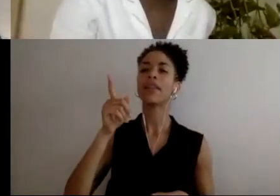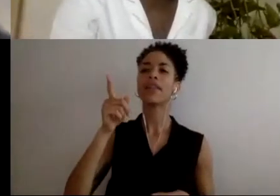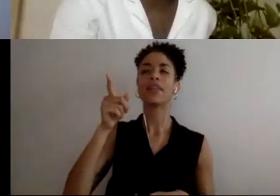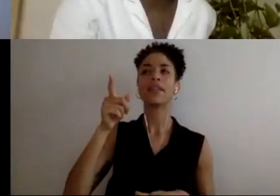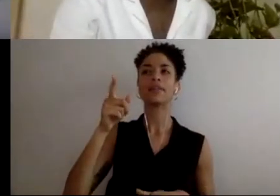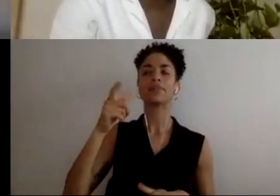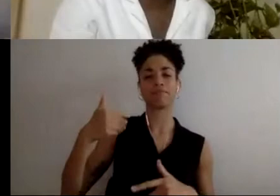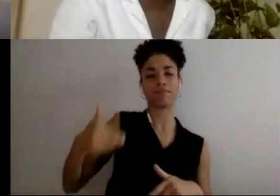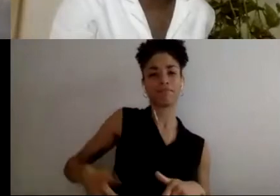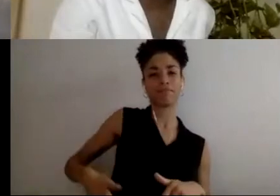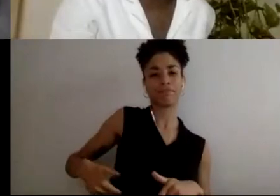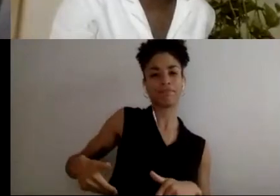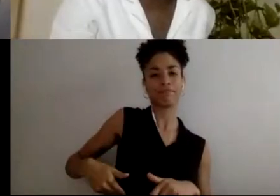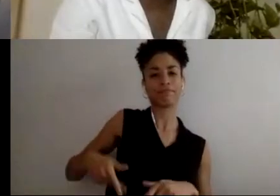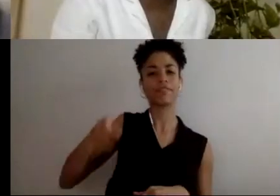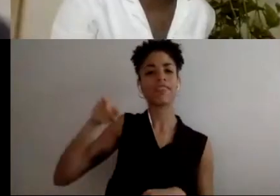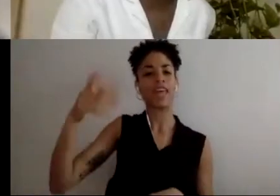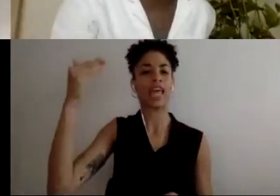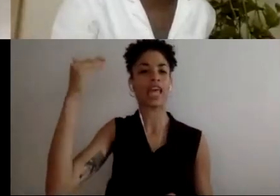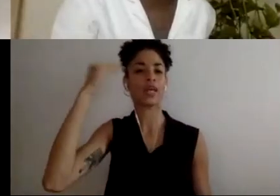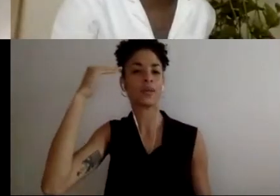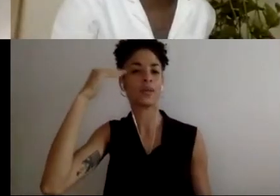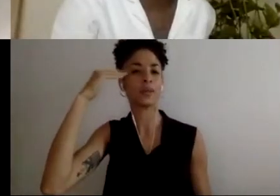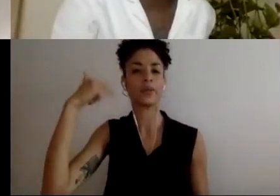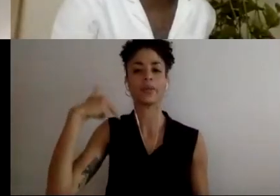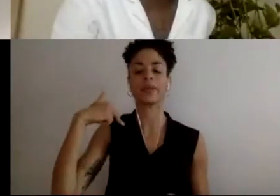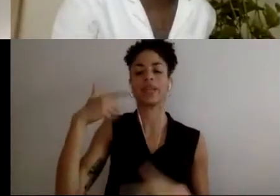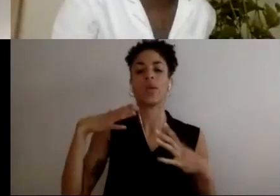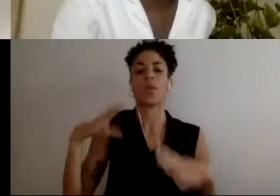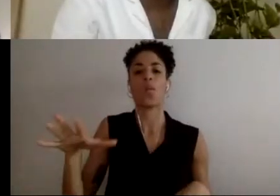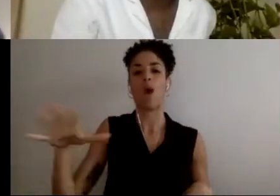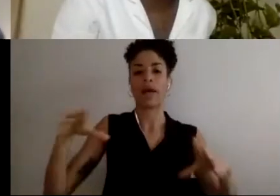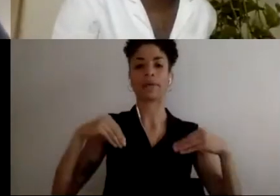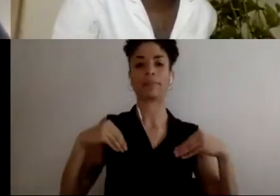We're not- We're gonna put him aside. We're not taking him seriously." At the intrepid, well, the